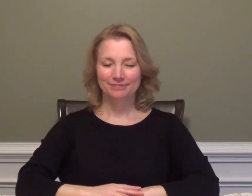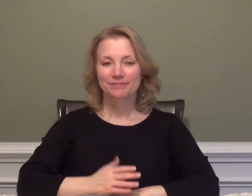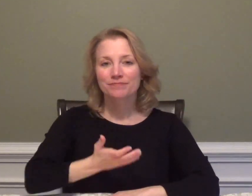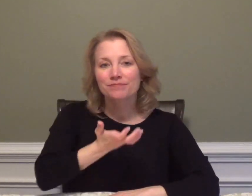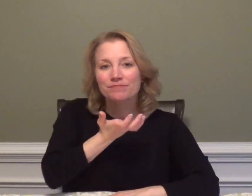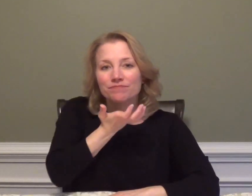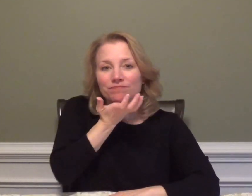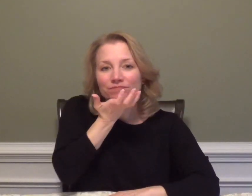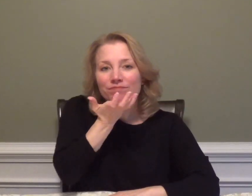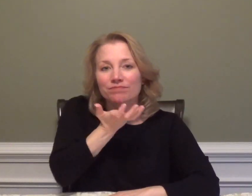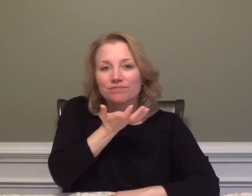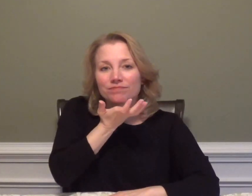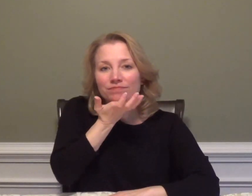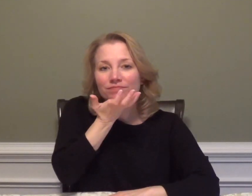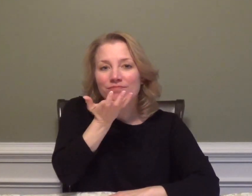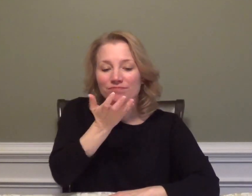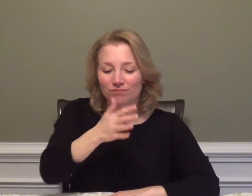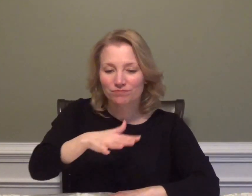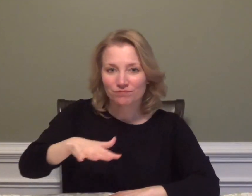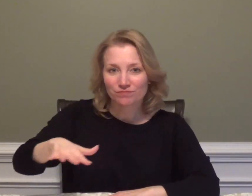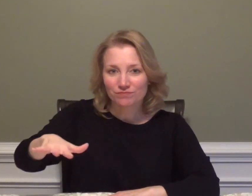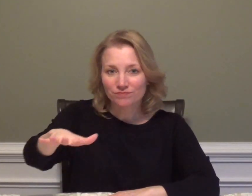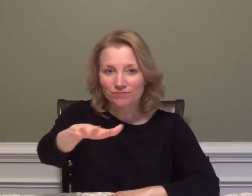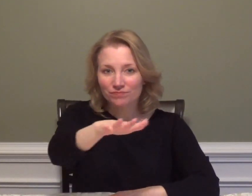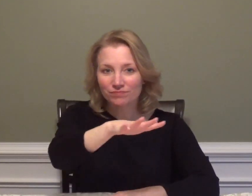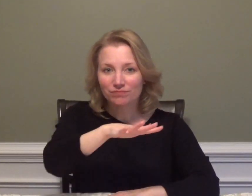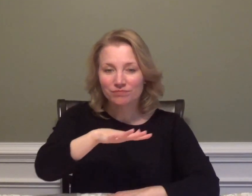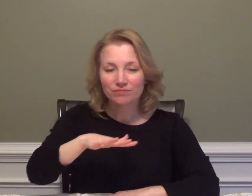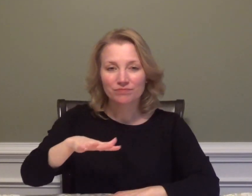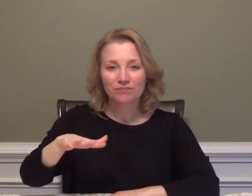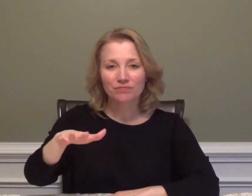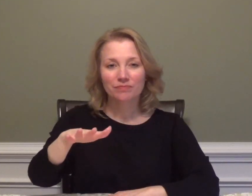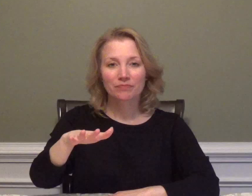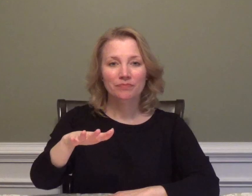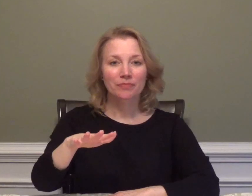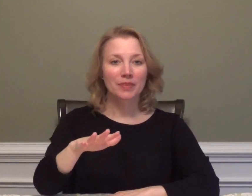FIELD = GRASS + AREA